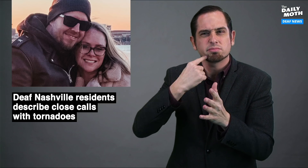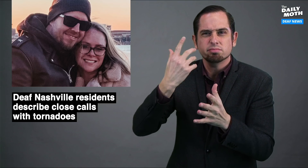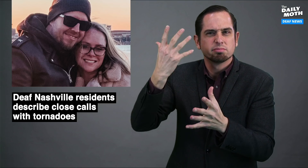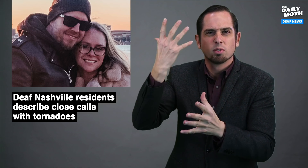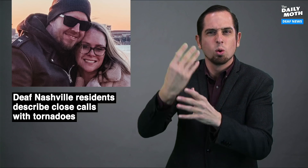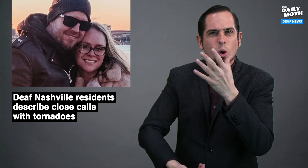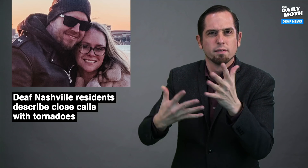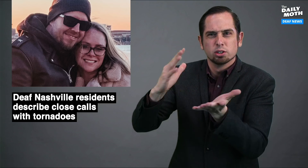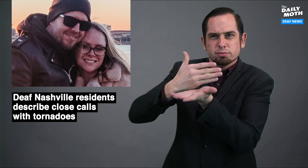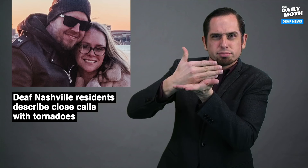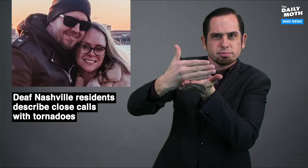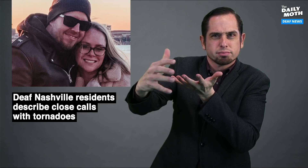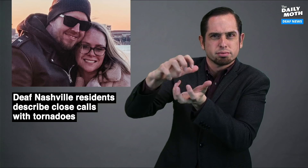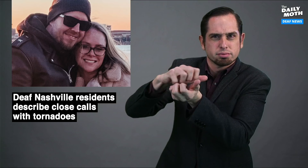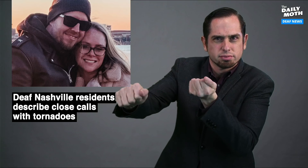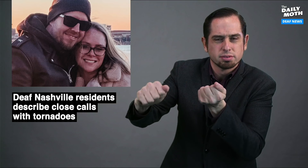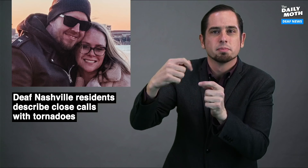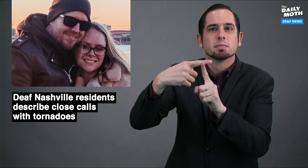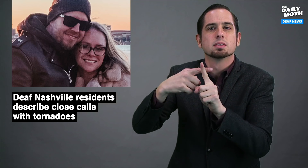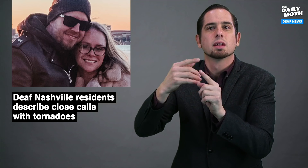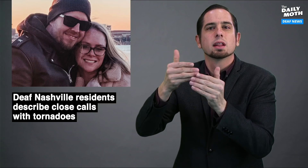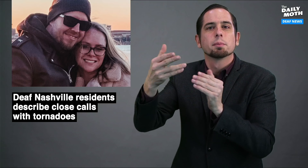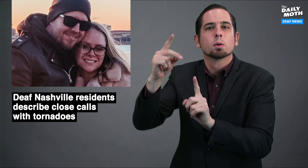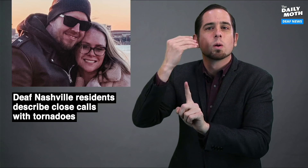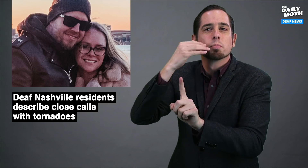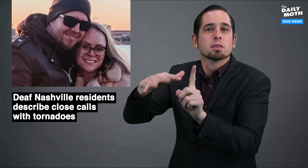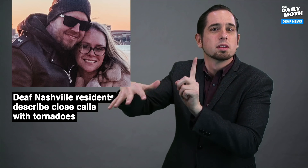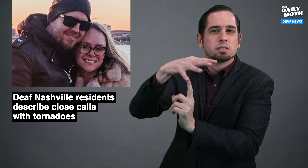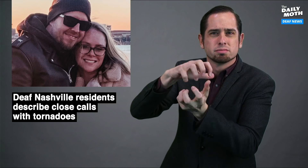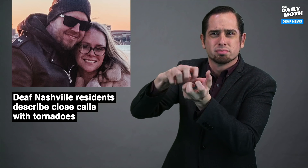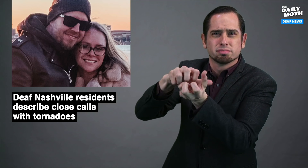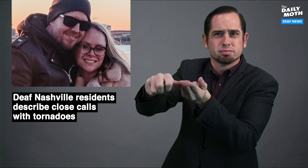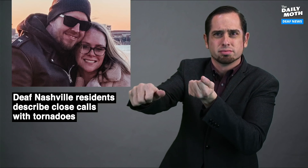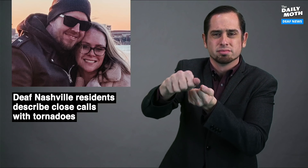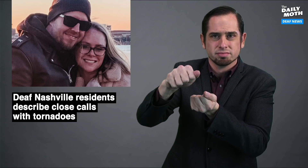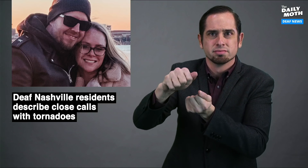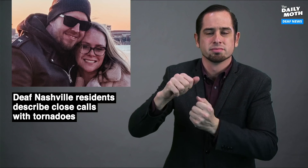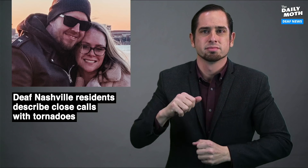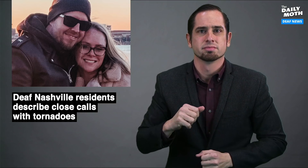completely gone along with its surrounding neighborhood.